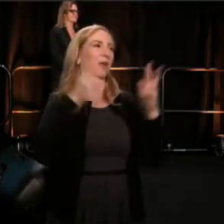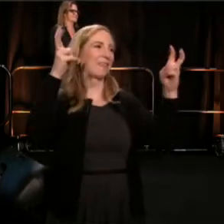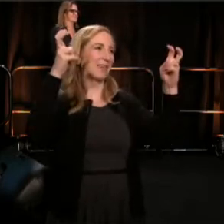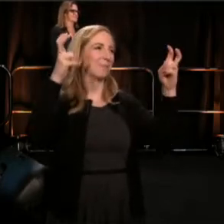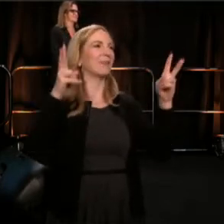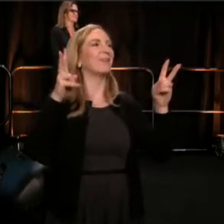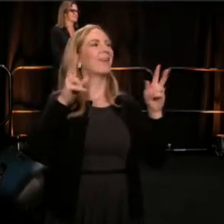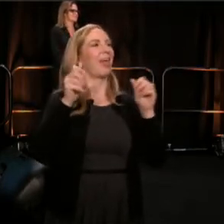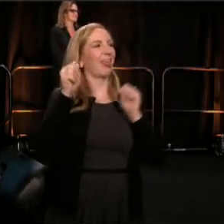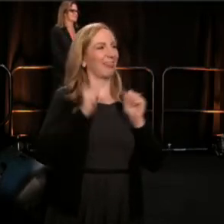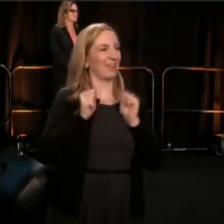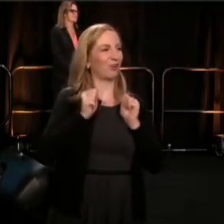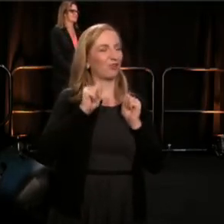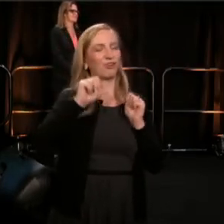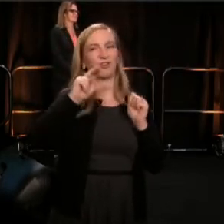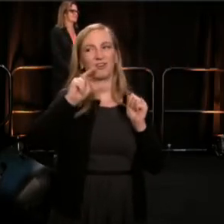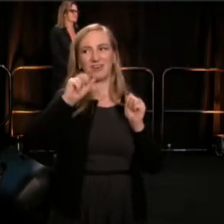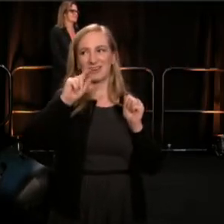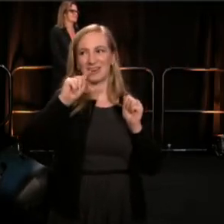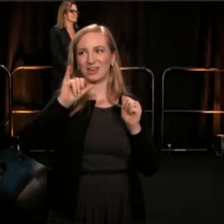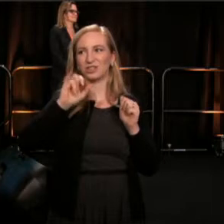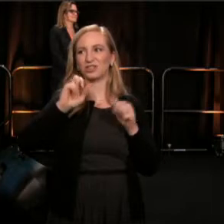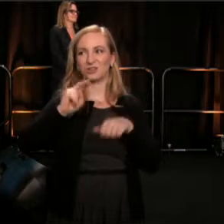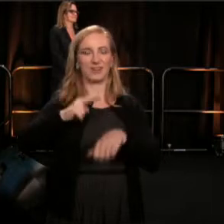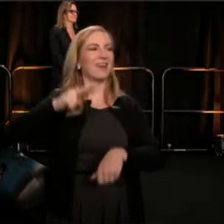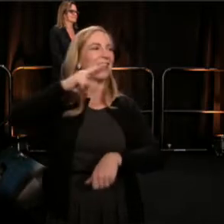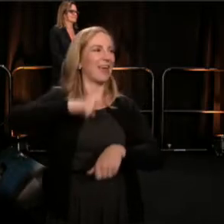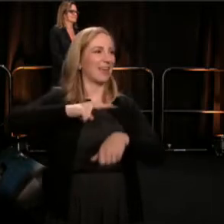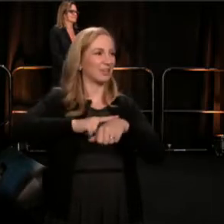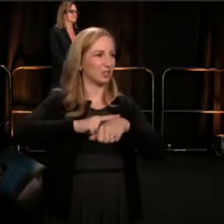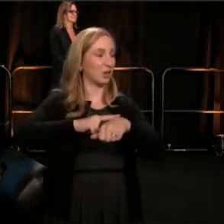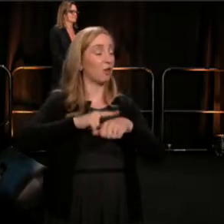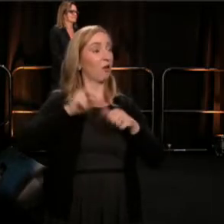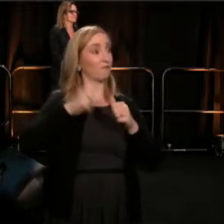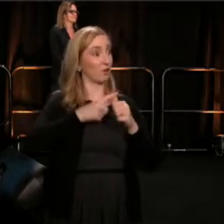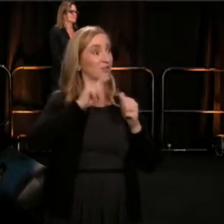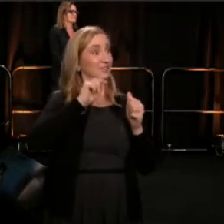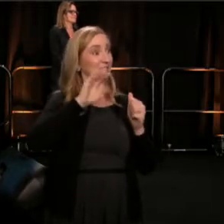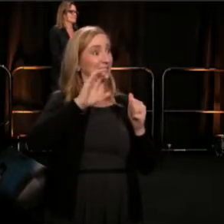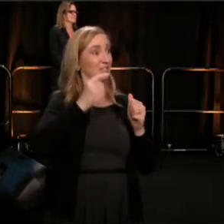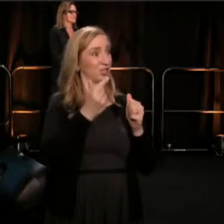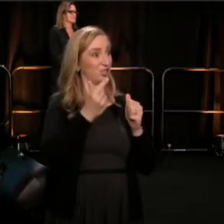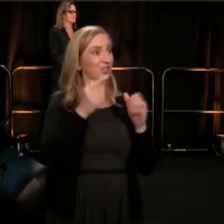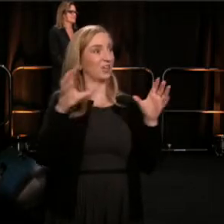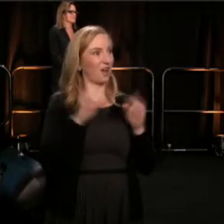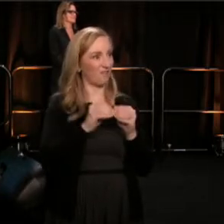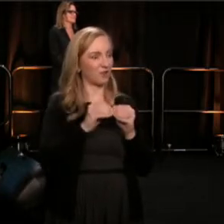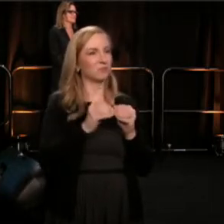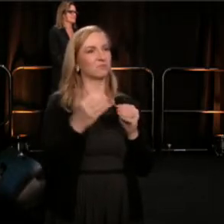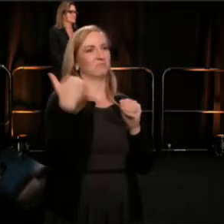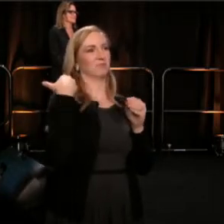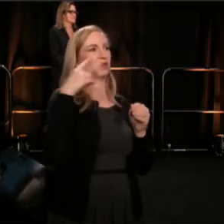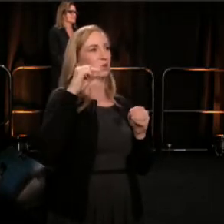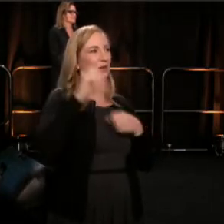I was lucky enough, the first TCG conference I went to, was 20 years ago, and August Wilson gave that amazing speech.